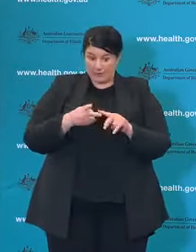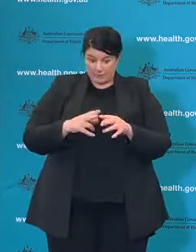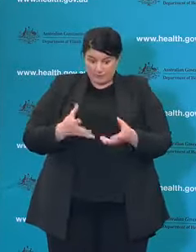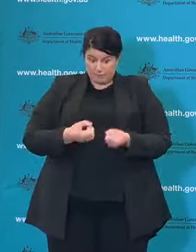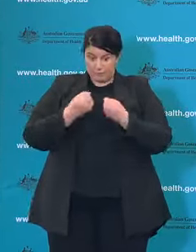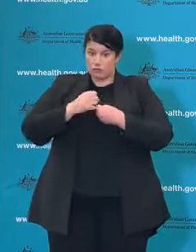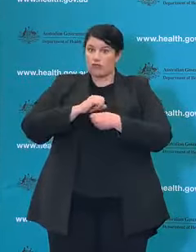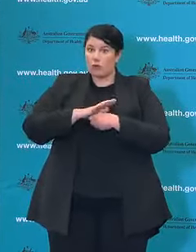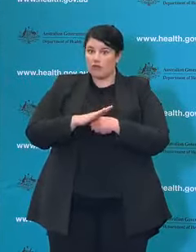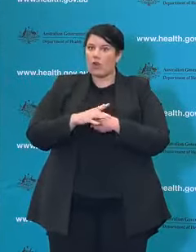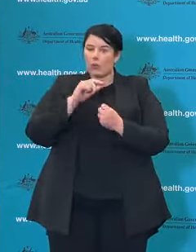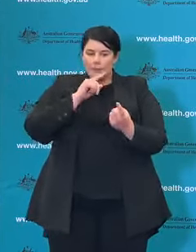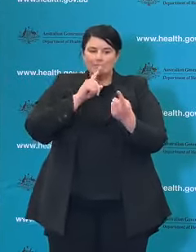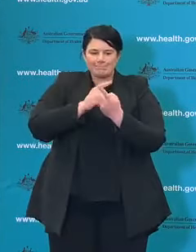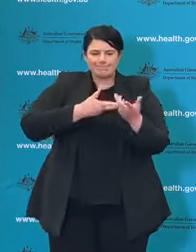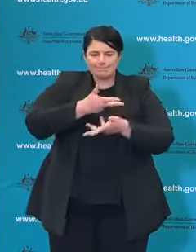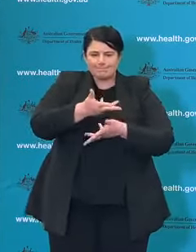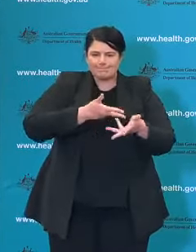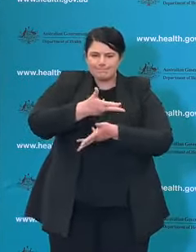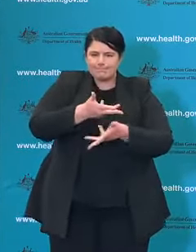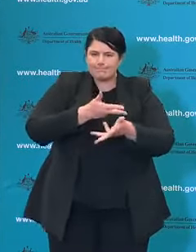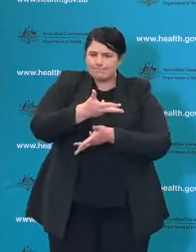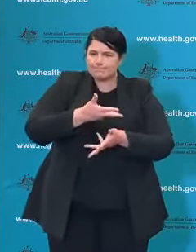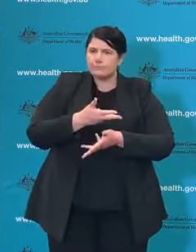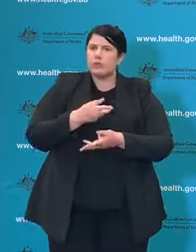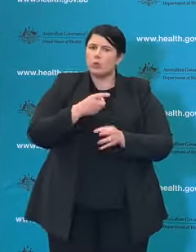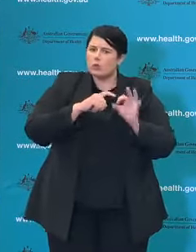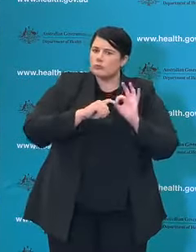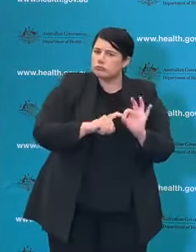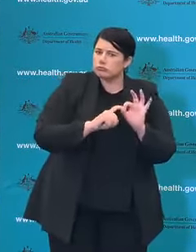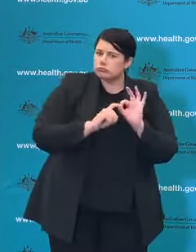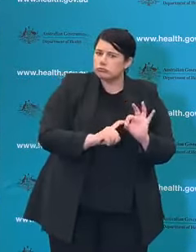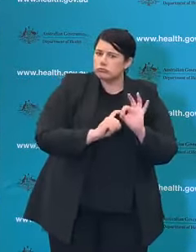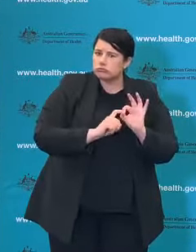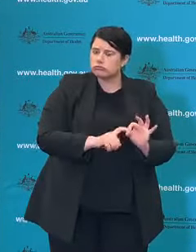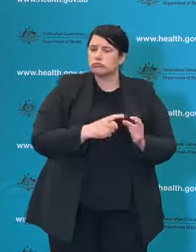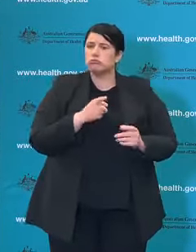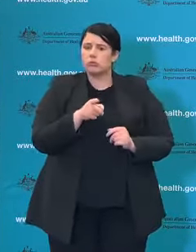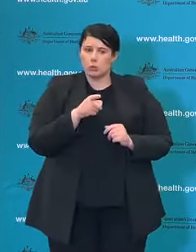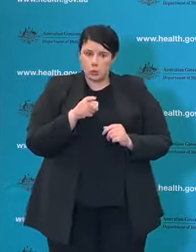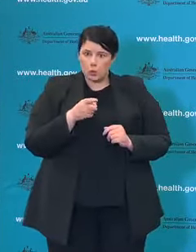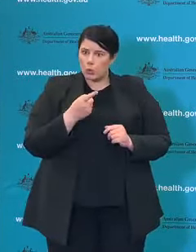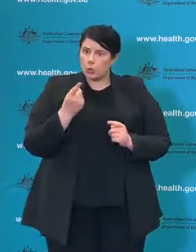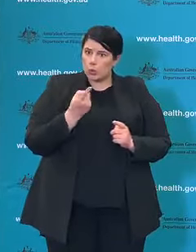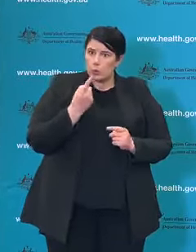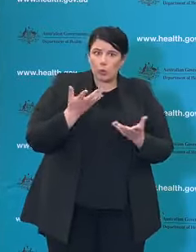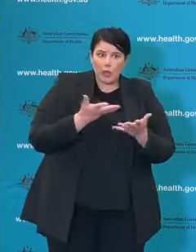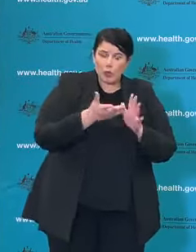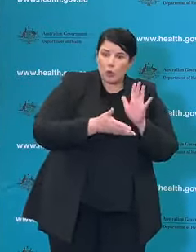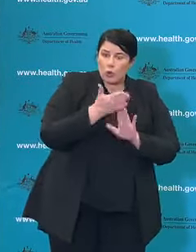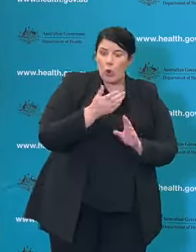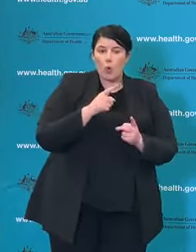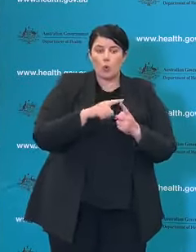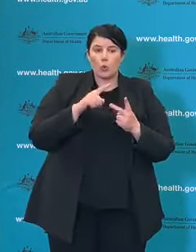the public health authorities will ask who you've been in in contact with in the previous 14